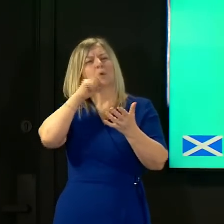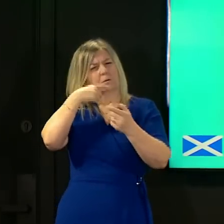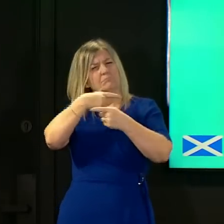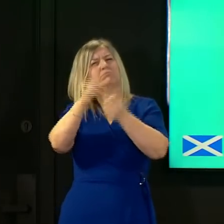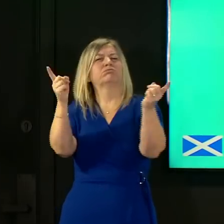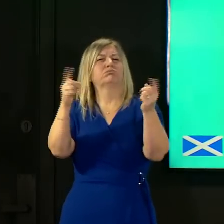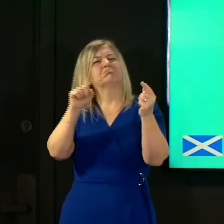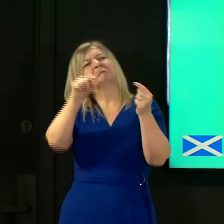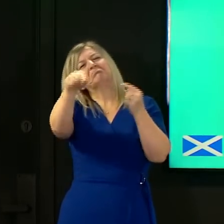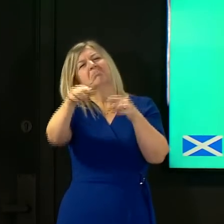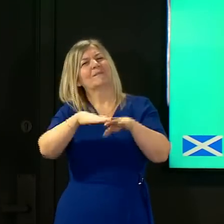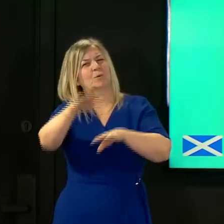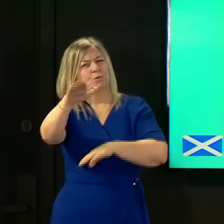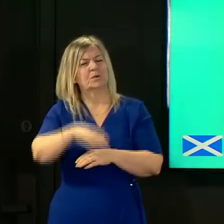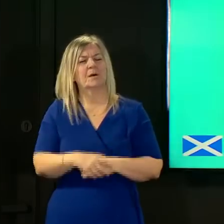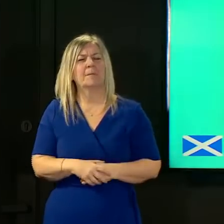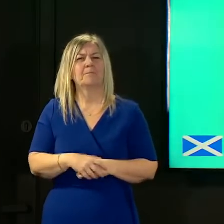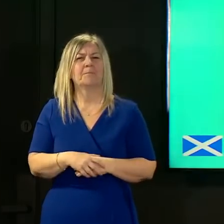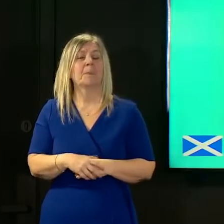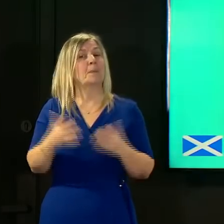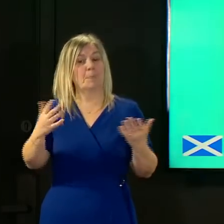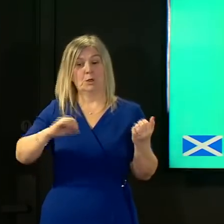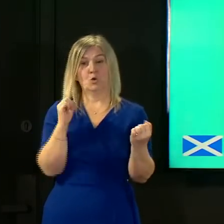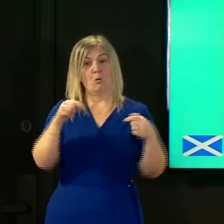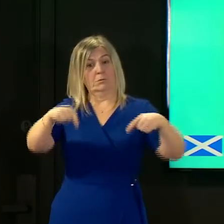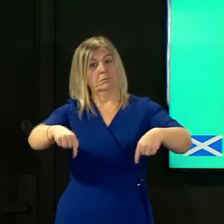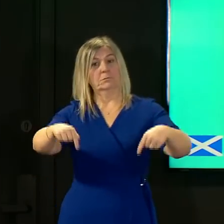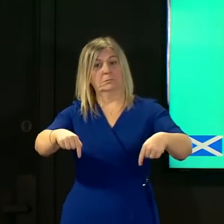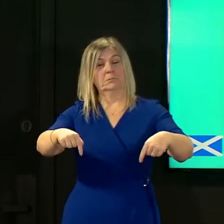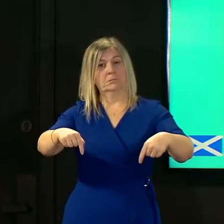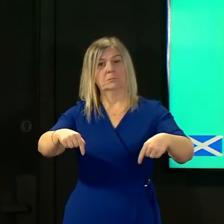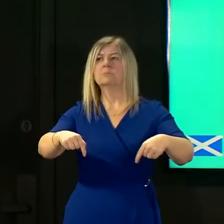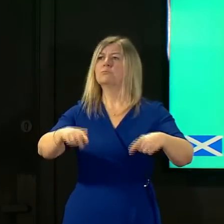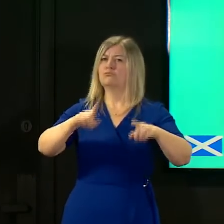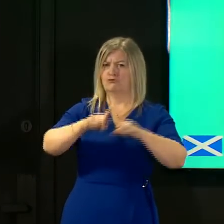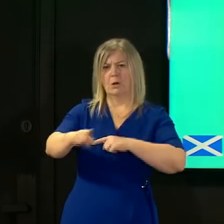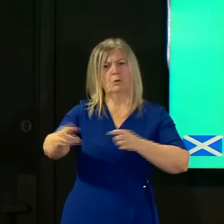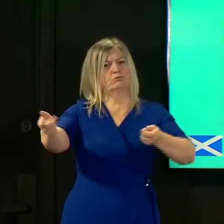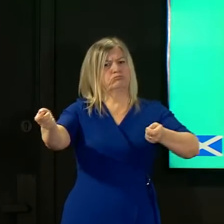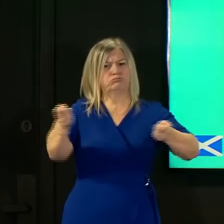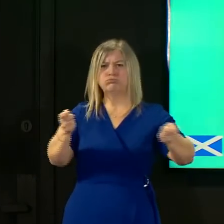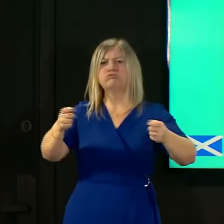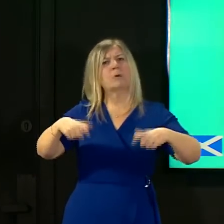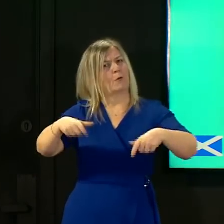and make sure that we have as few cases as possible and suppress the disease here as